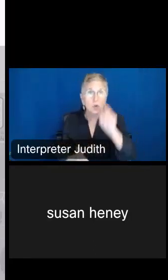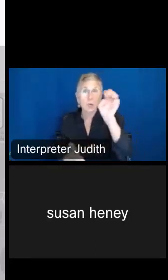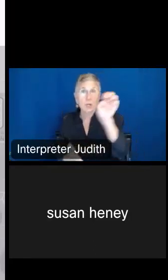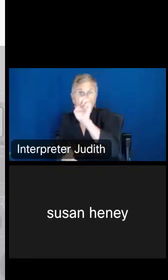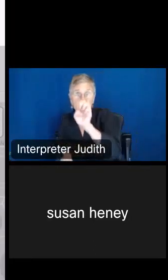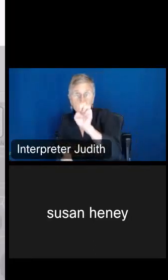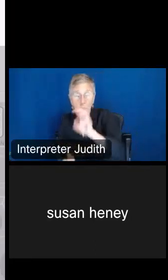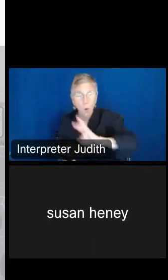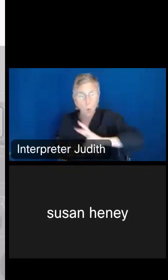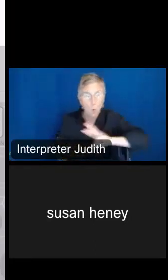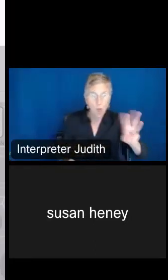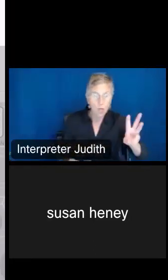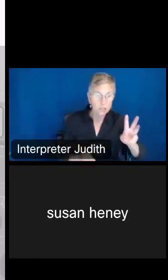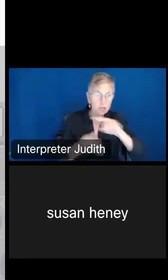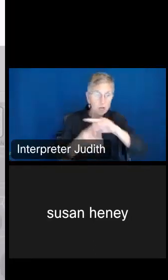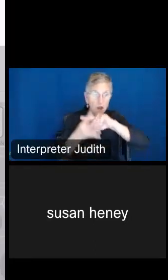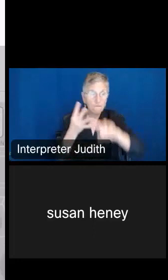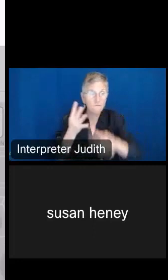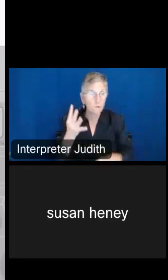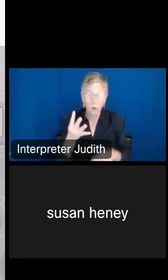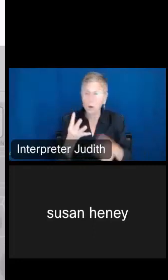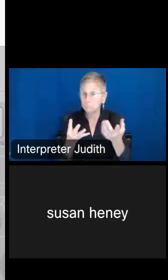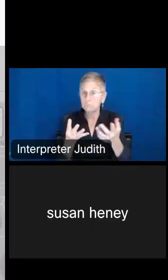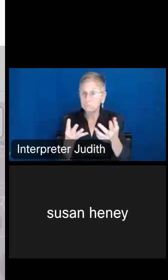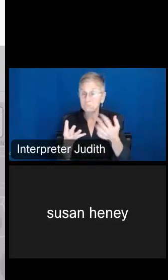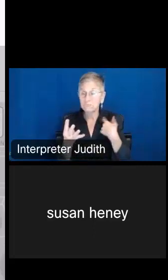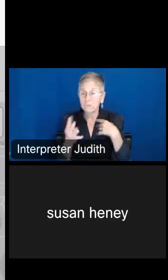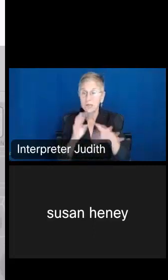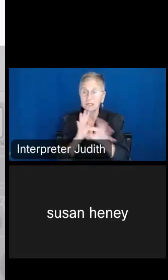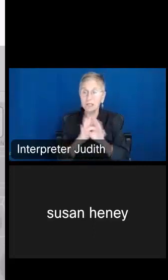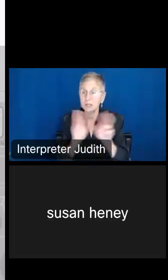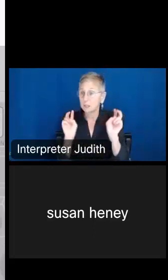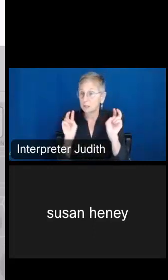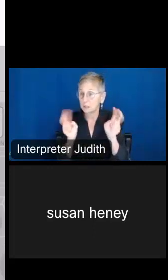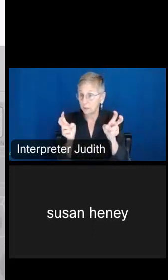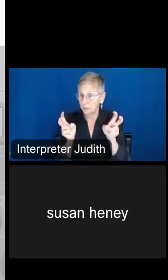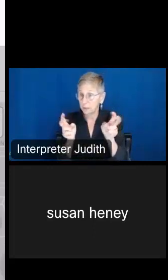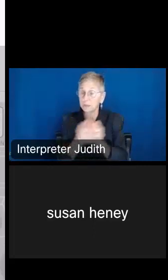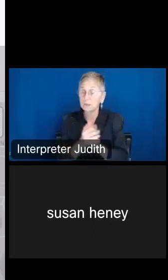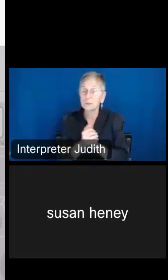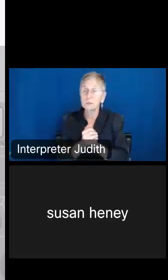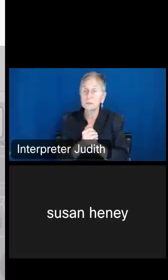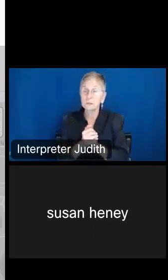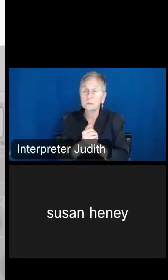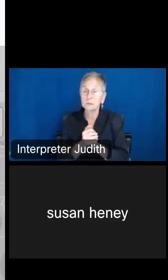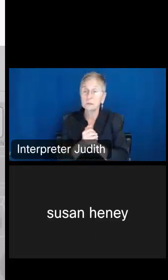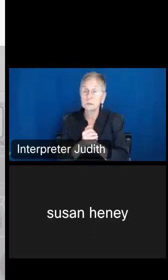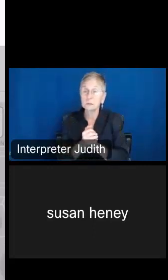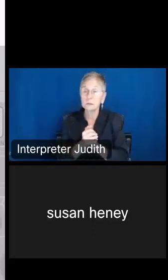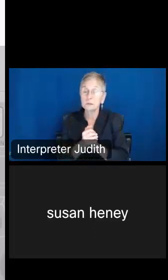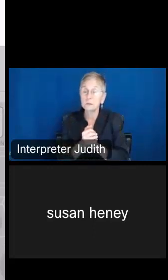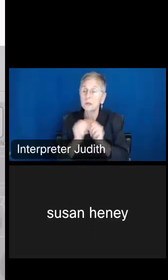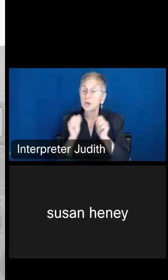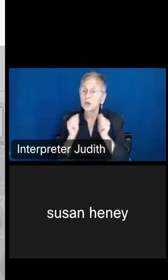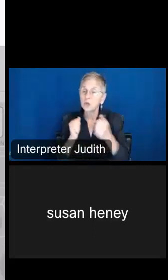have four. And then I'm going to select Topics. And again, you can layer different topics